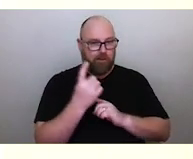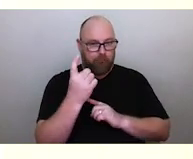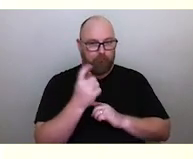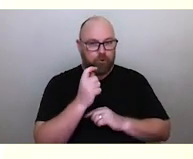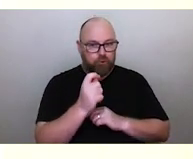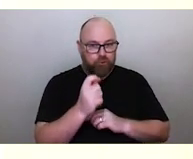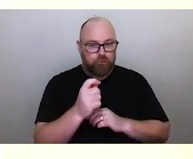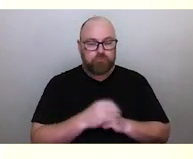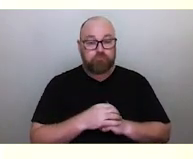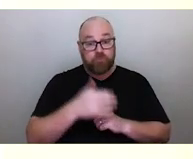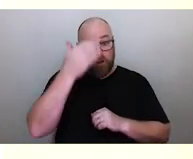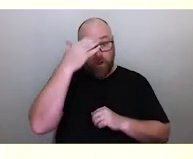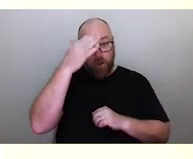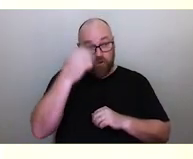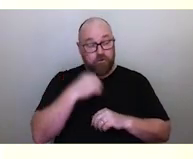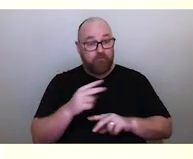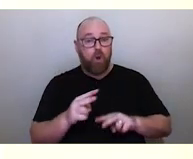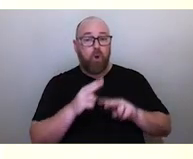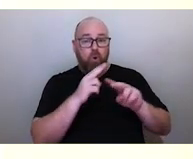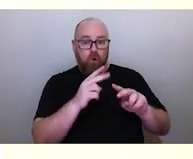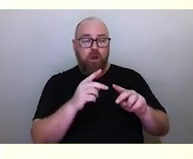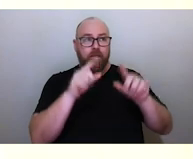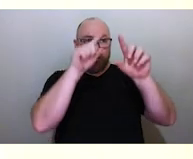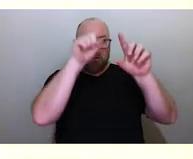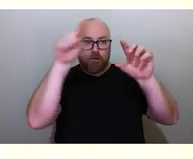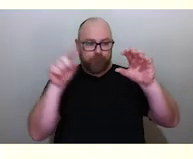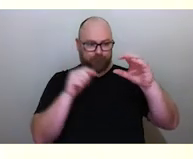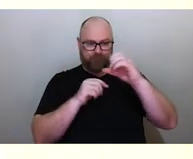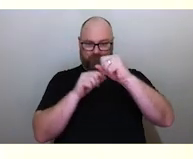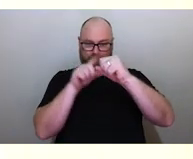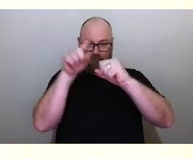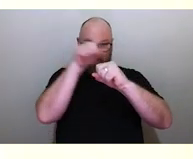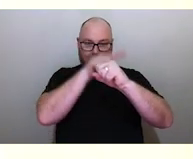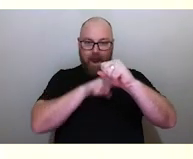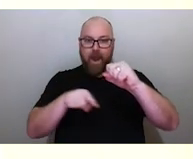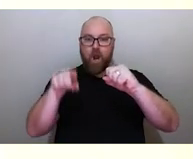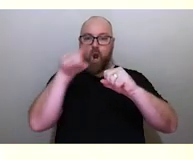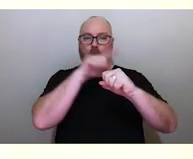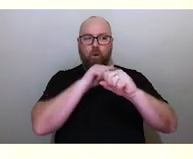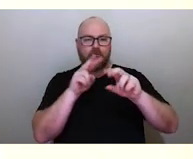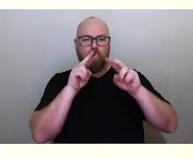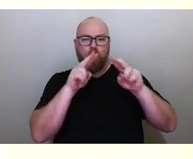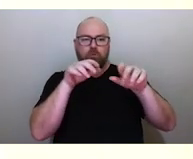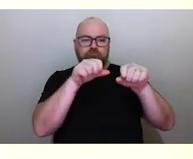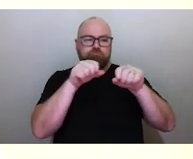about how you look at the different properties of the halo. It's not just seeing a halo, but how big is the halo?